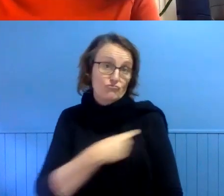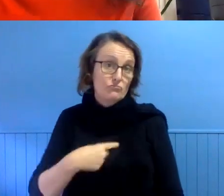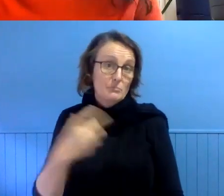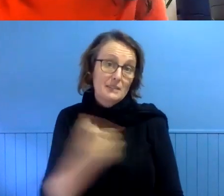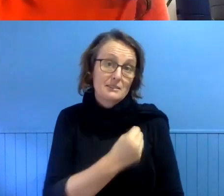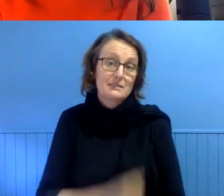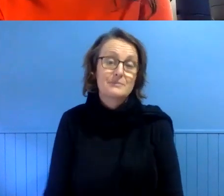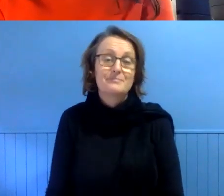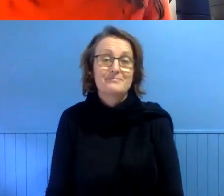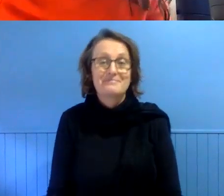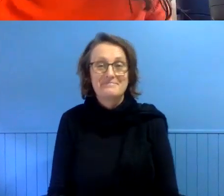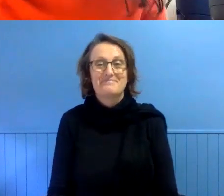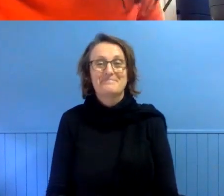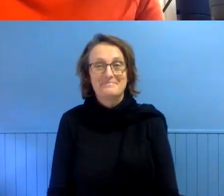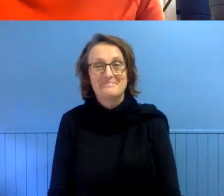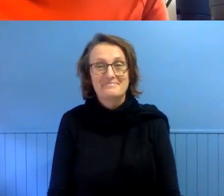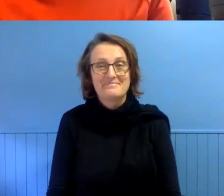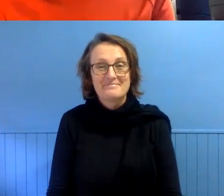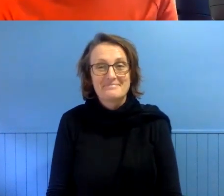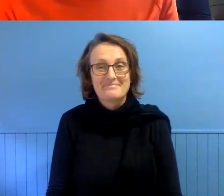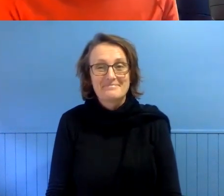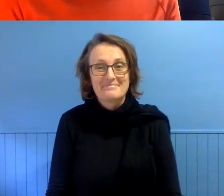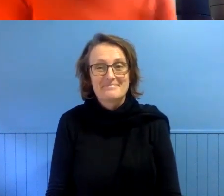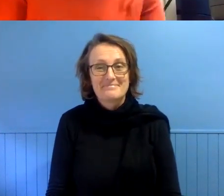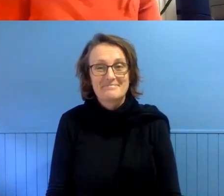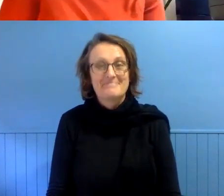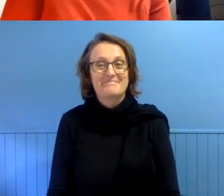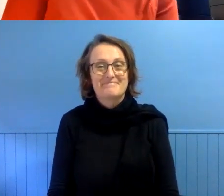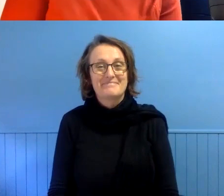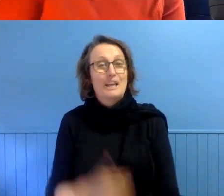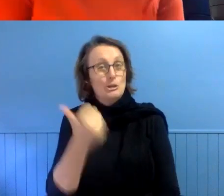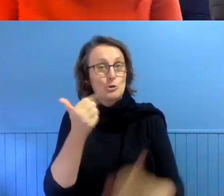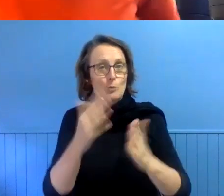What a way to wrap up. Anything else to add, Lara?